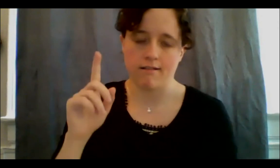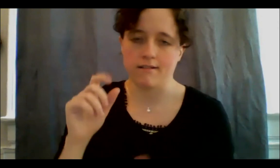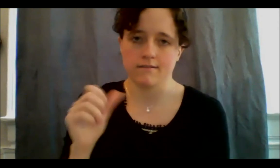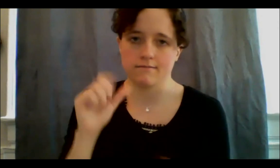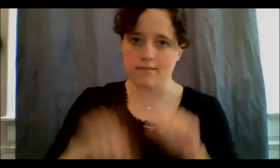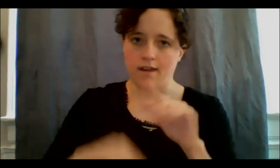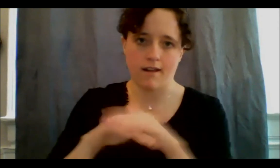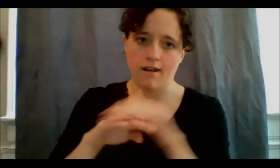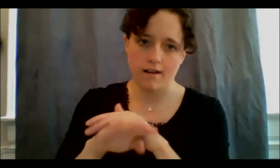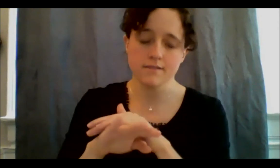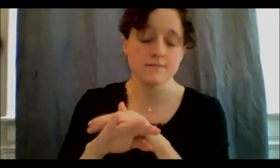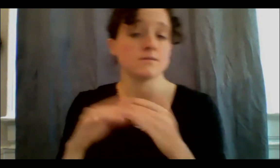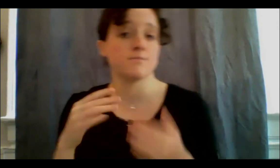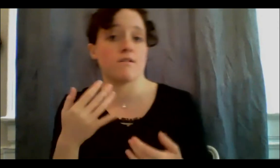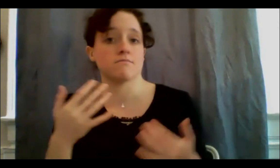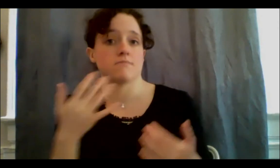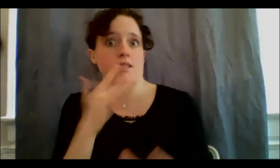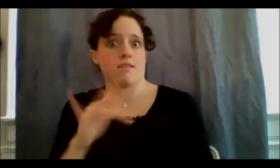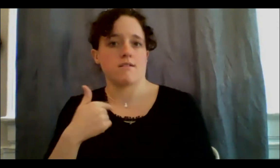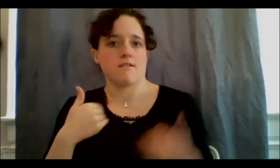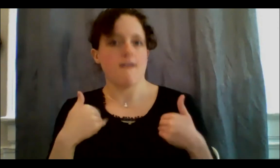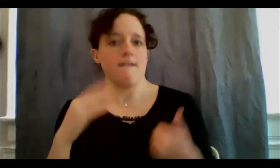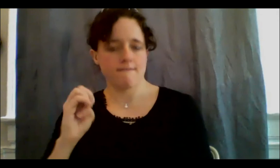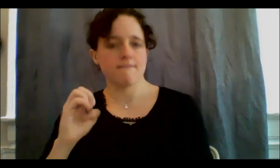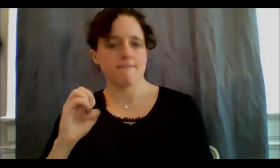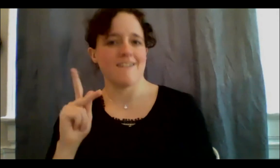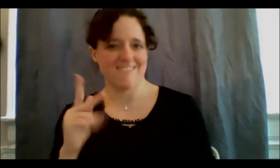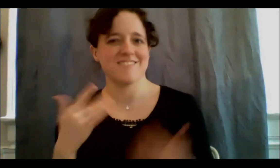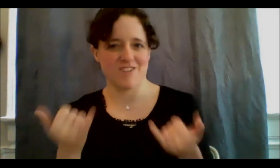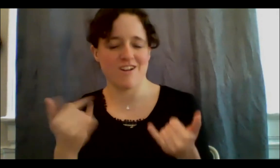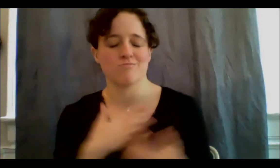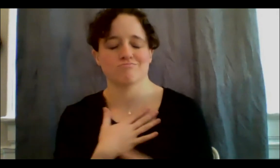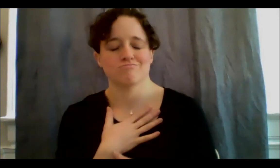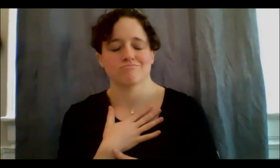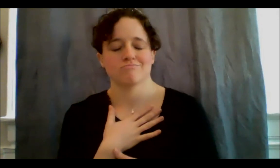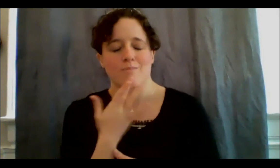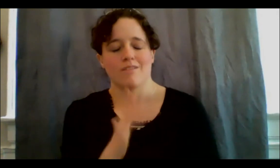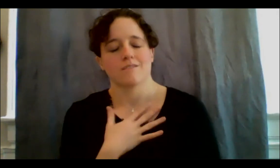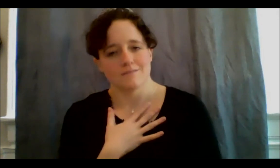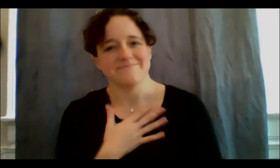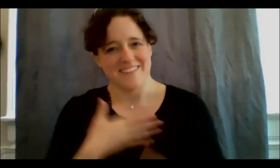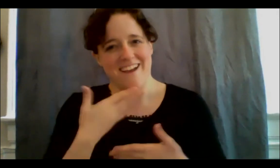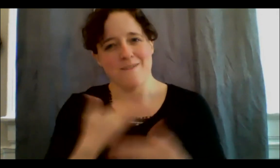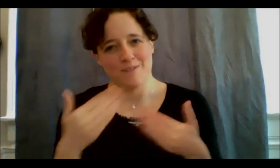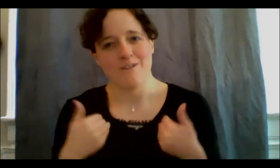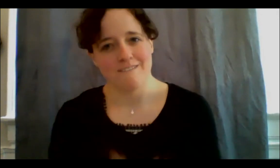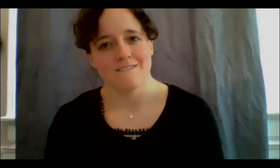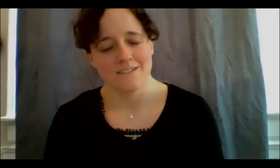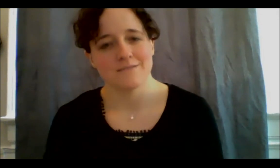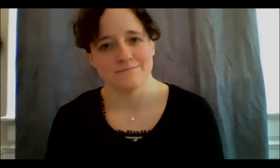elk right now, and it's so important to me, and I'm so happy that I can have it. Chi-miigwech.